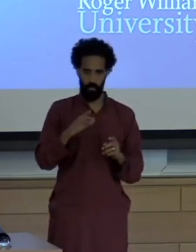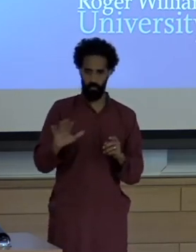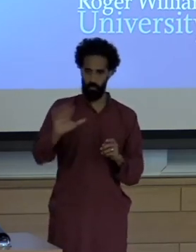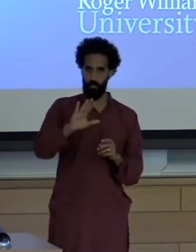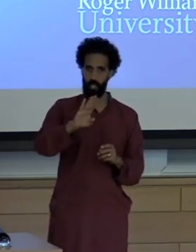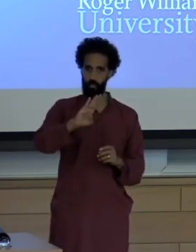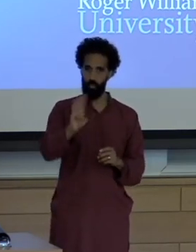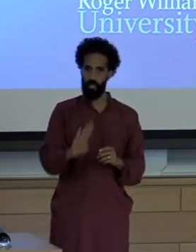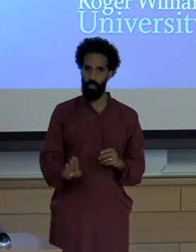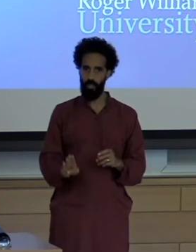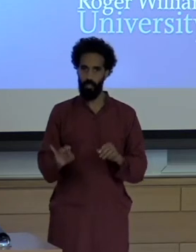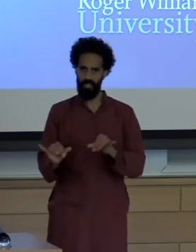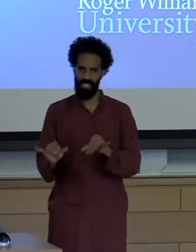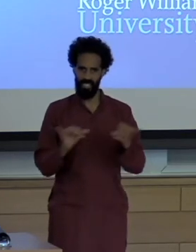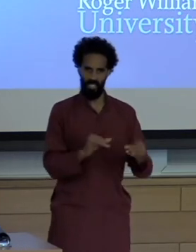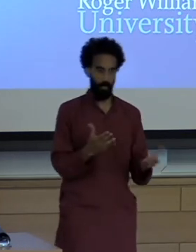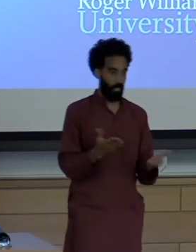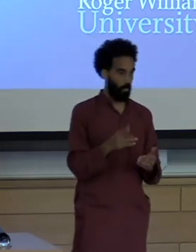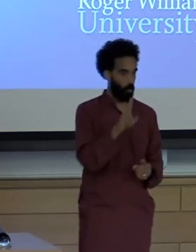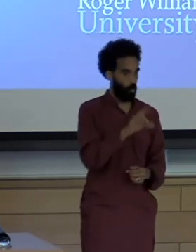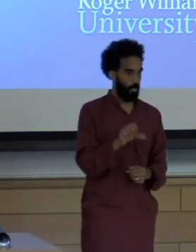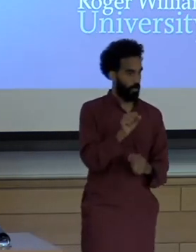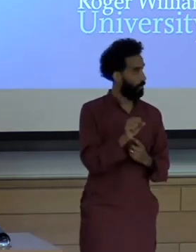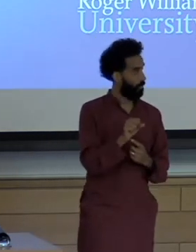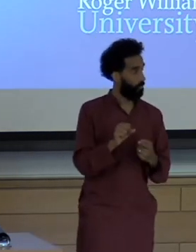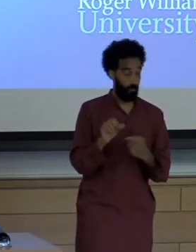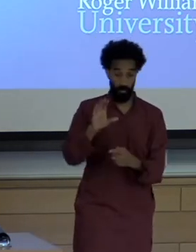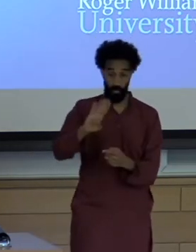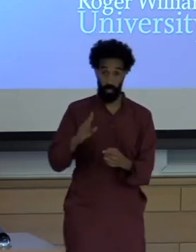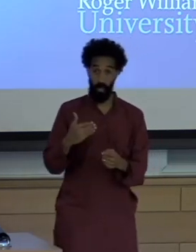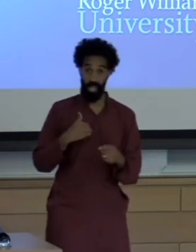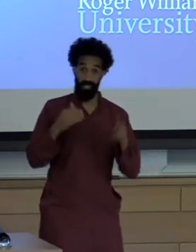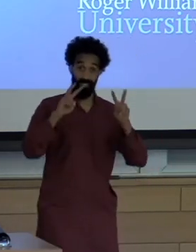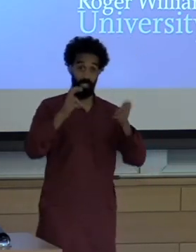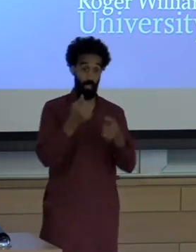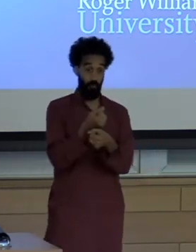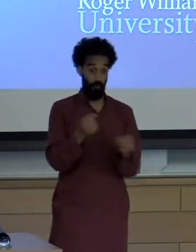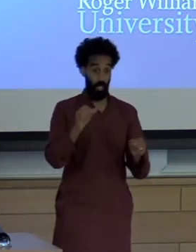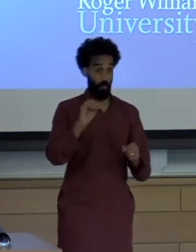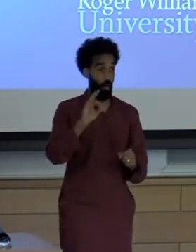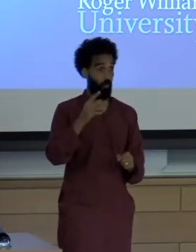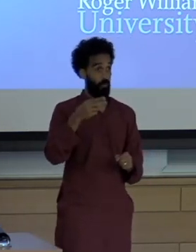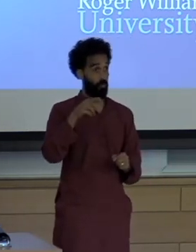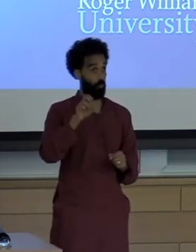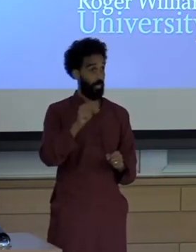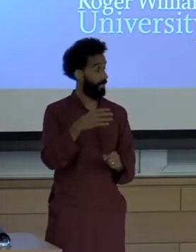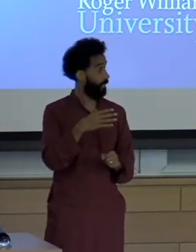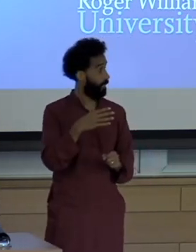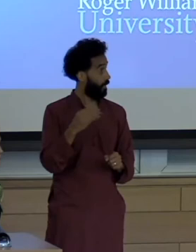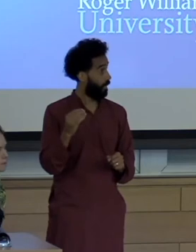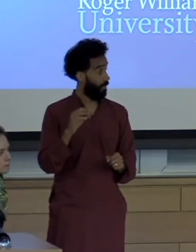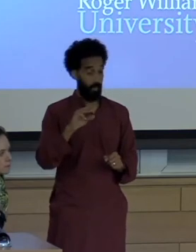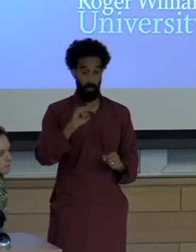But is there freedom of the press? One and two, is there any direct connections between the media and either